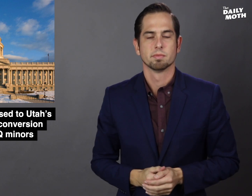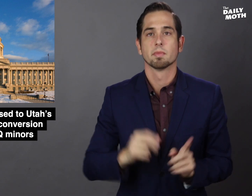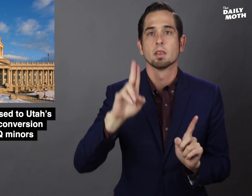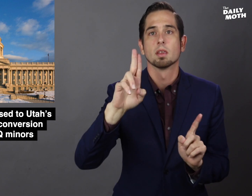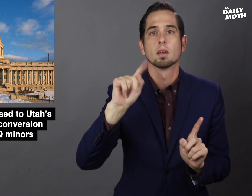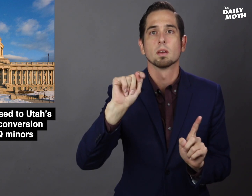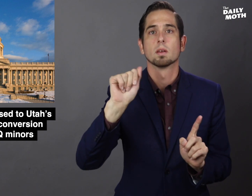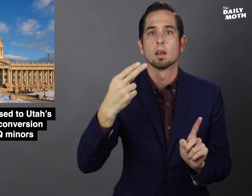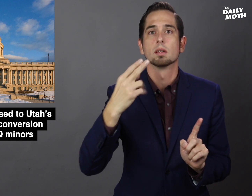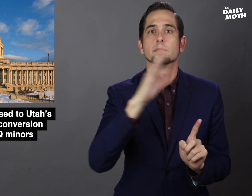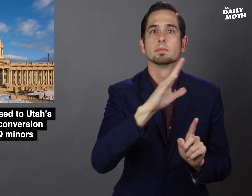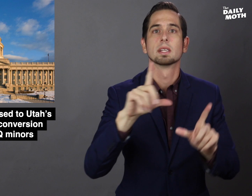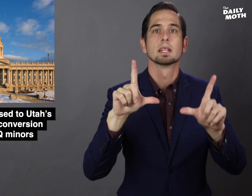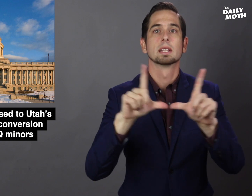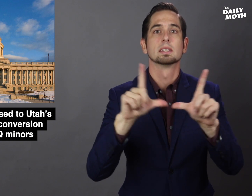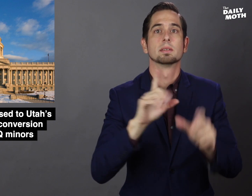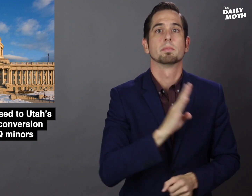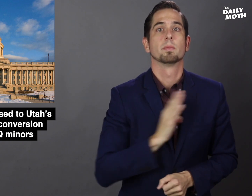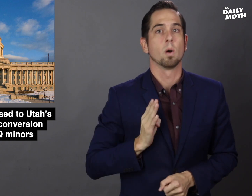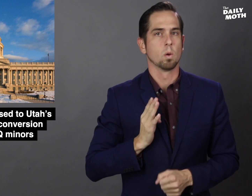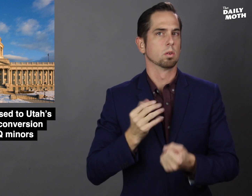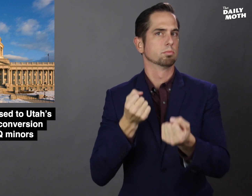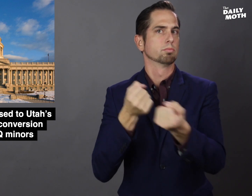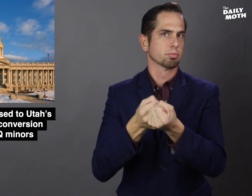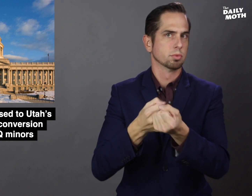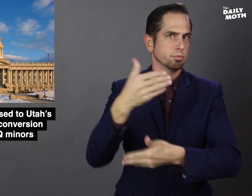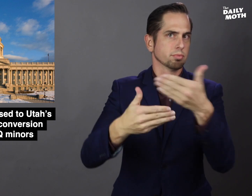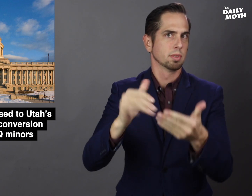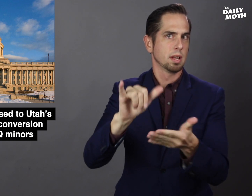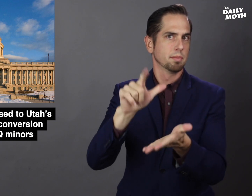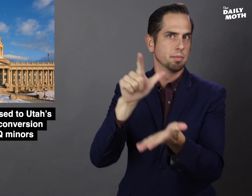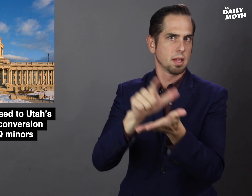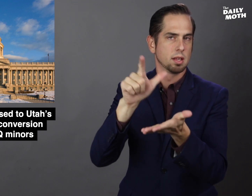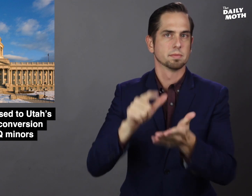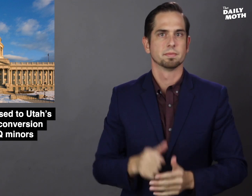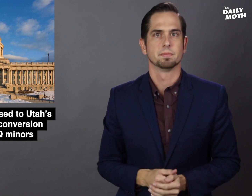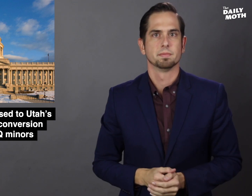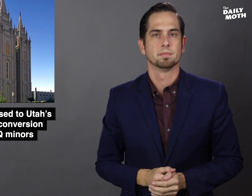Utah's licensing board supports it.